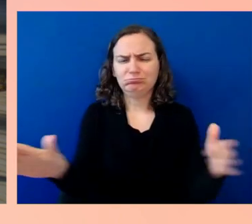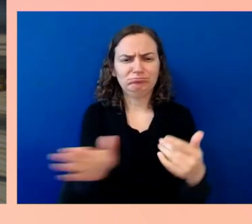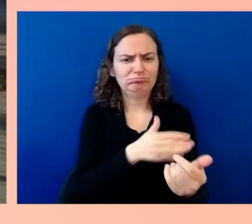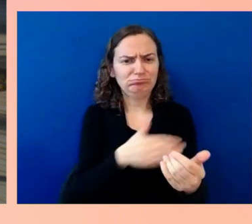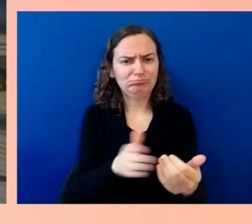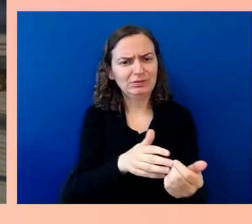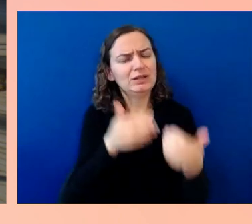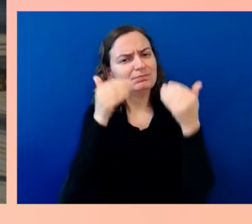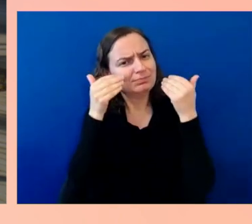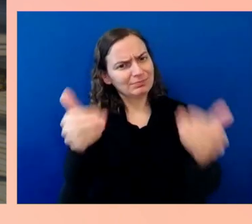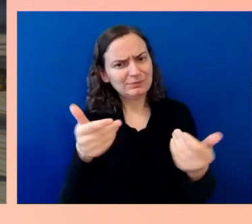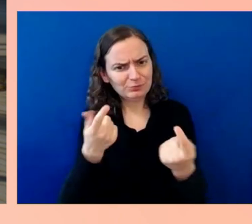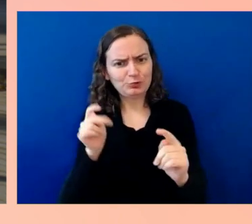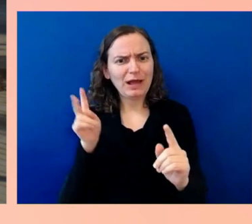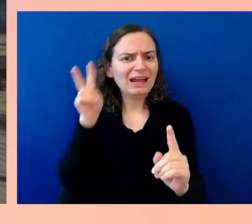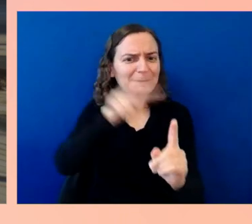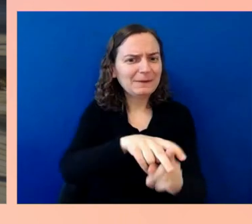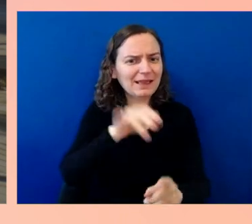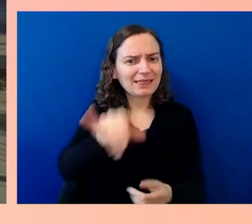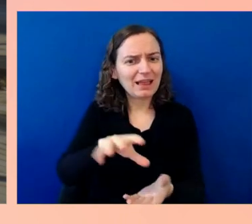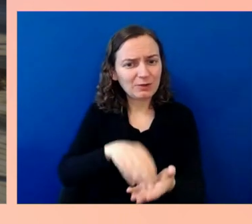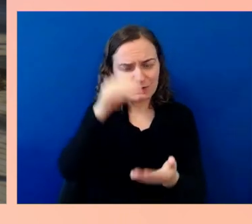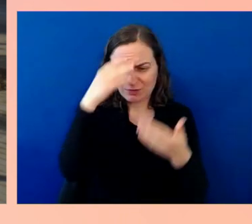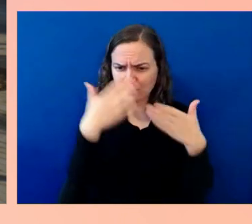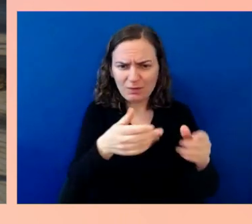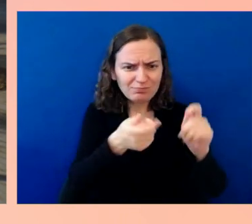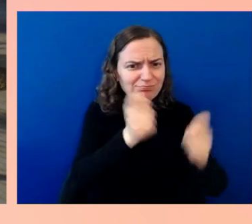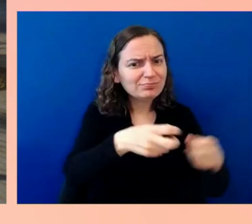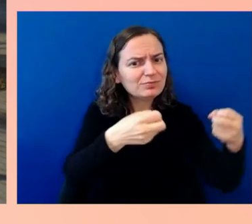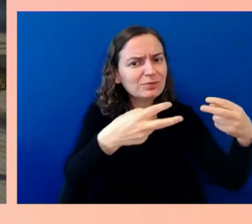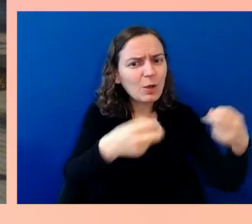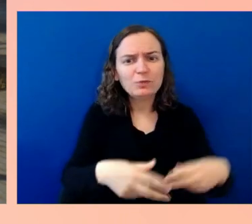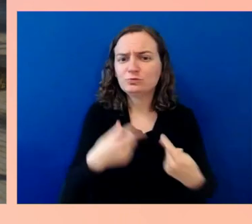Go try that search in the new thing. Why we continue to push